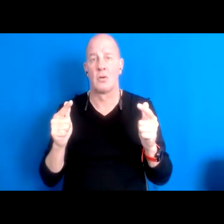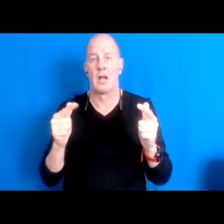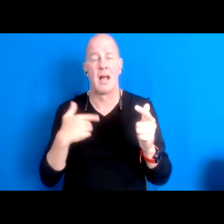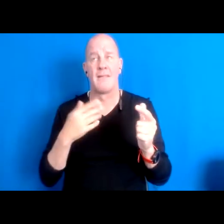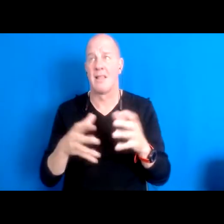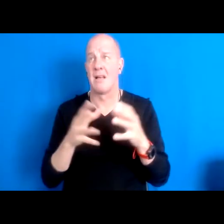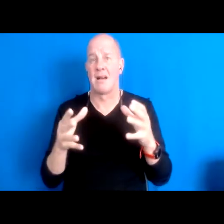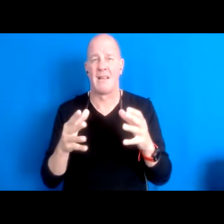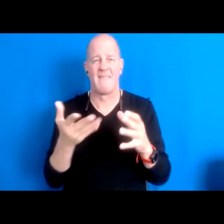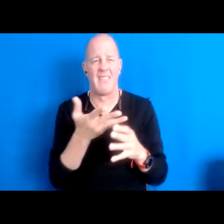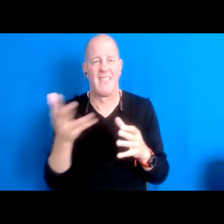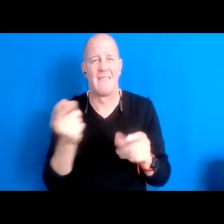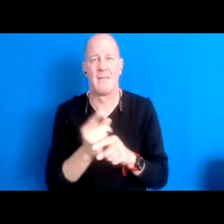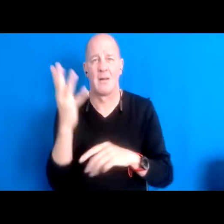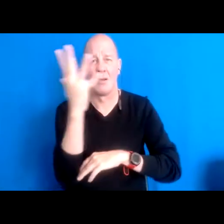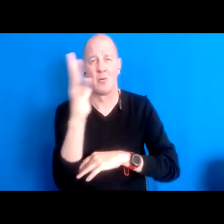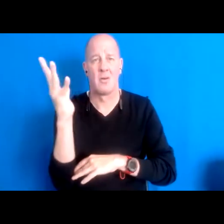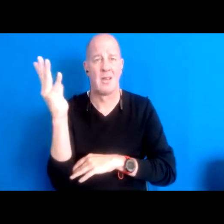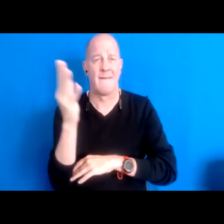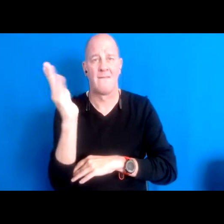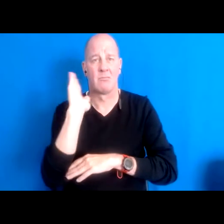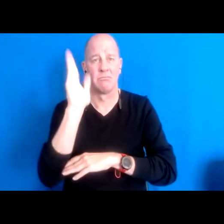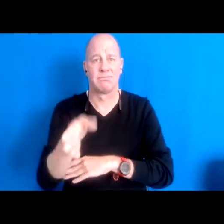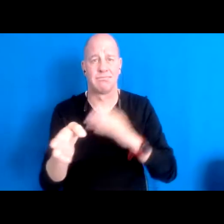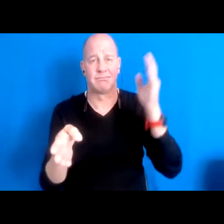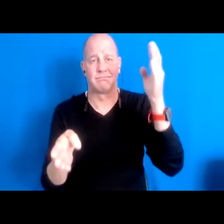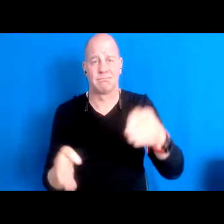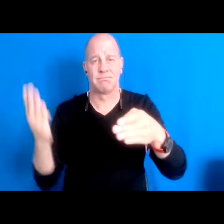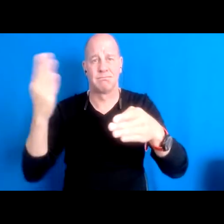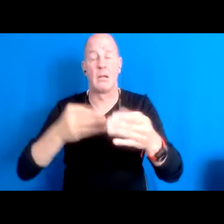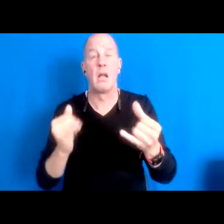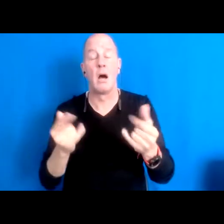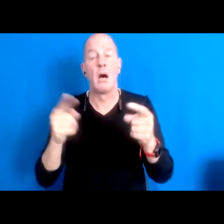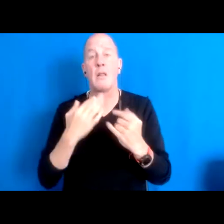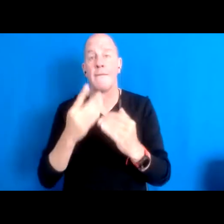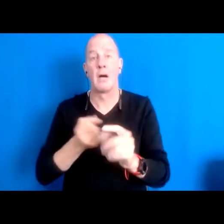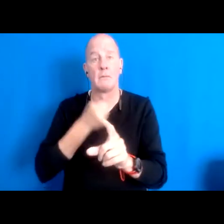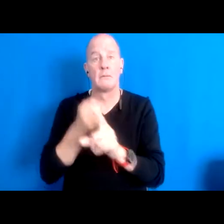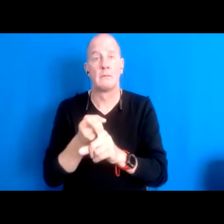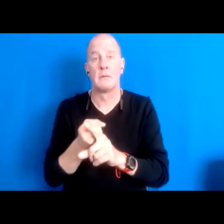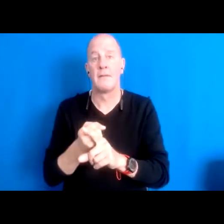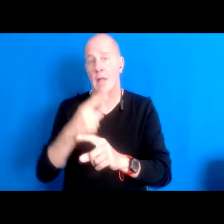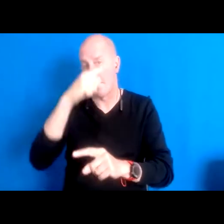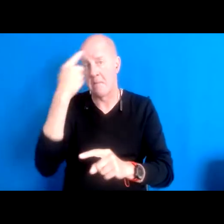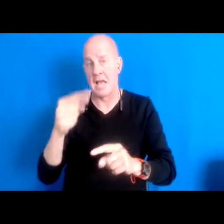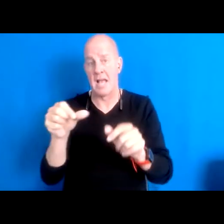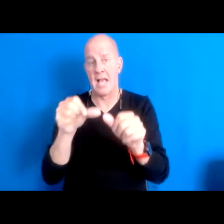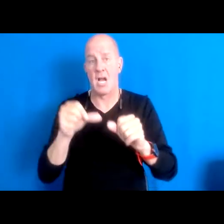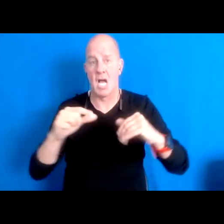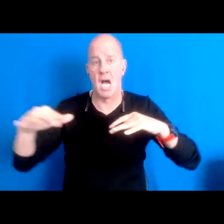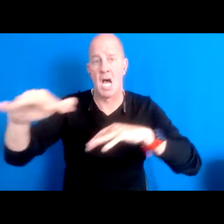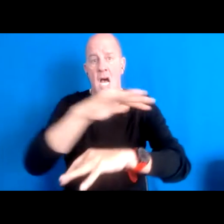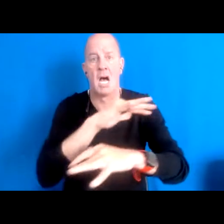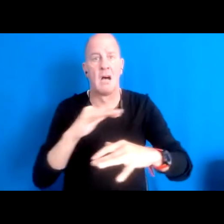15:42:09 They're not burning as hot because they already burn there.